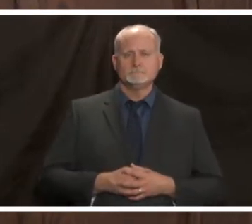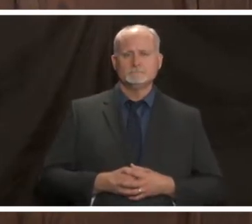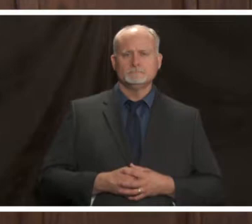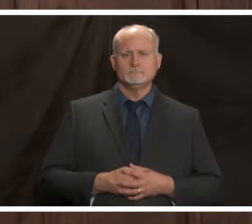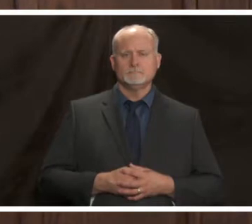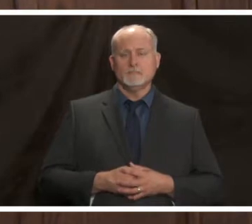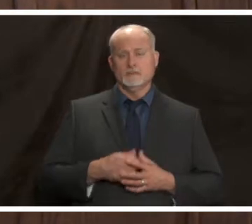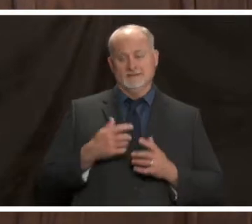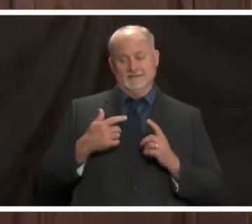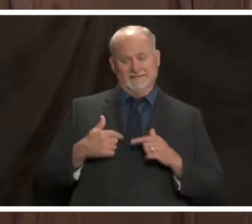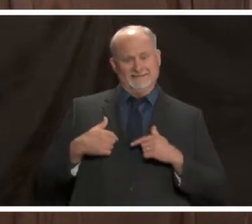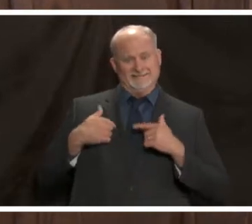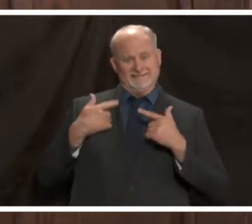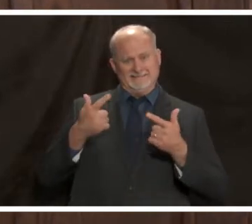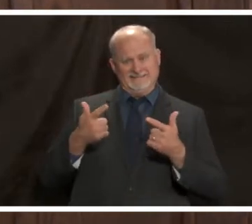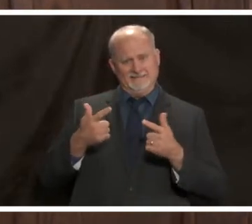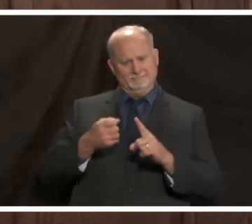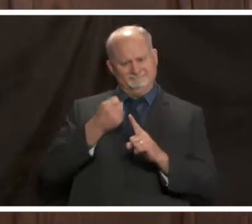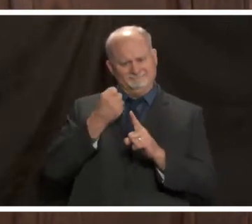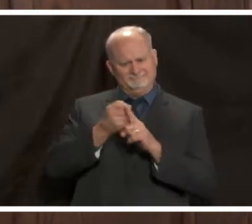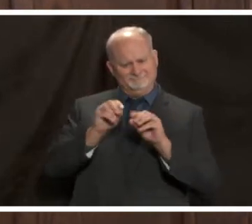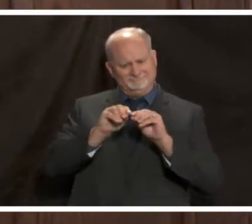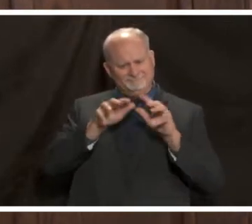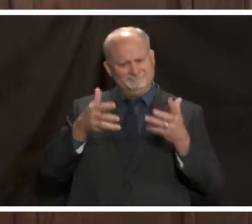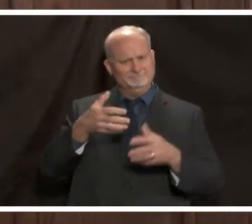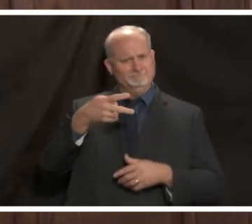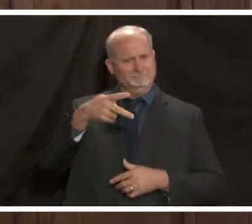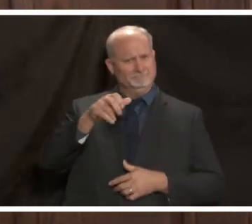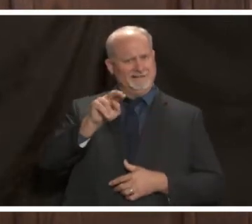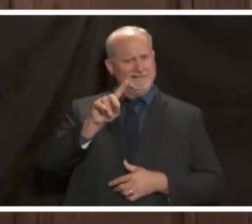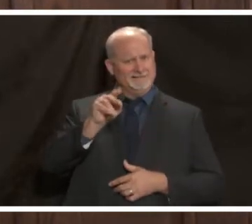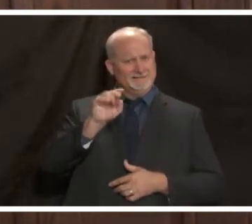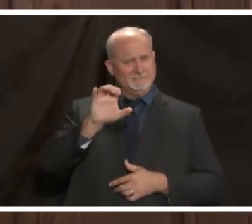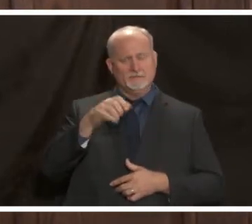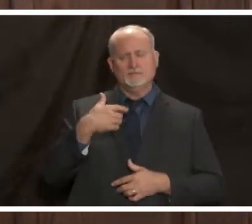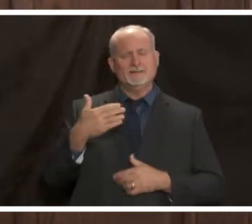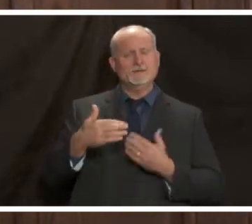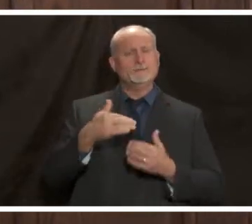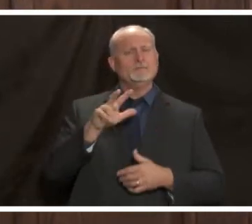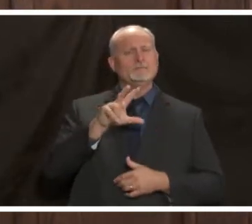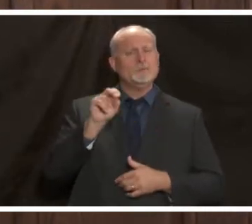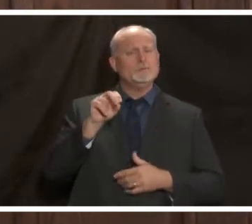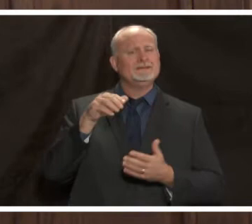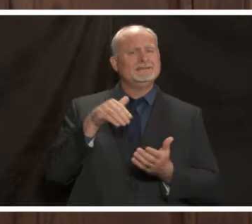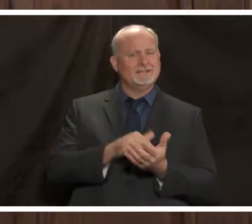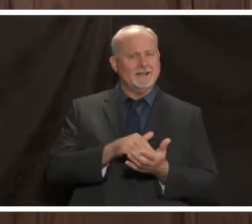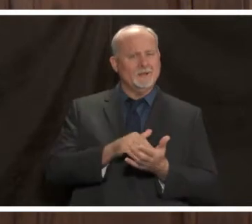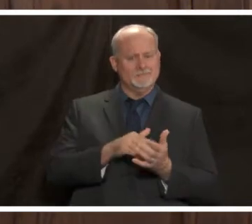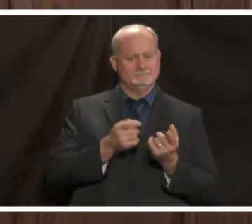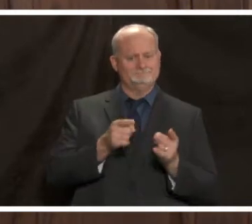since this pandemic began we've had nearly 30 000 cases in jefferson county of covid 19